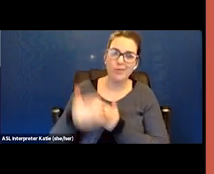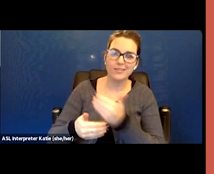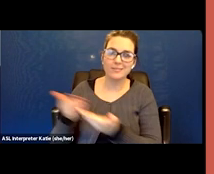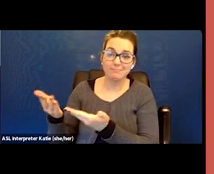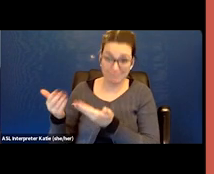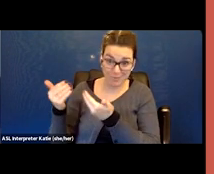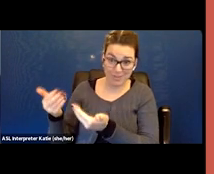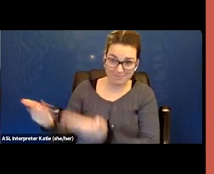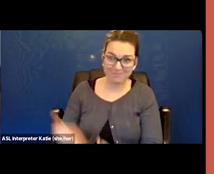Go ahead.